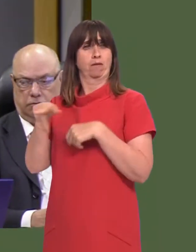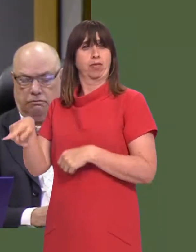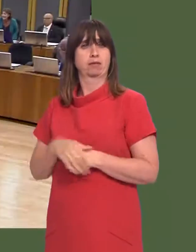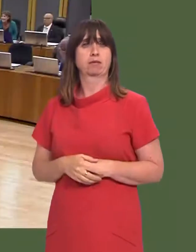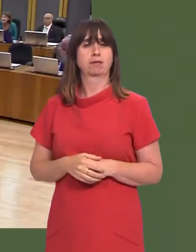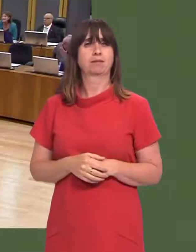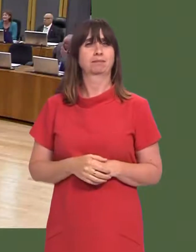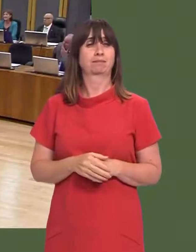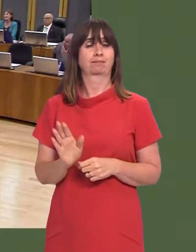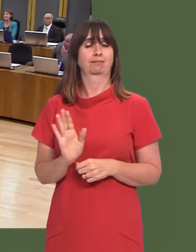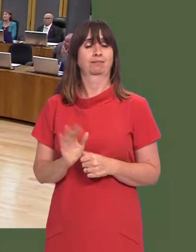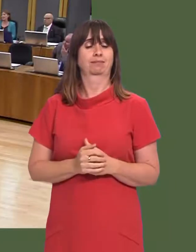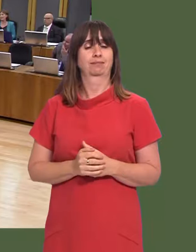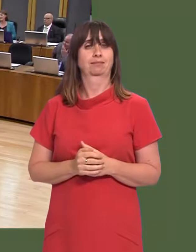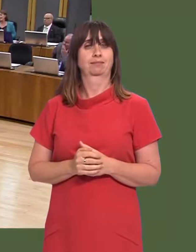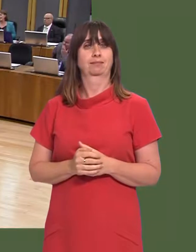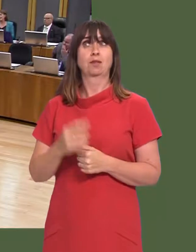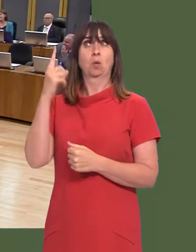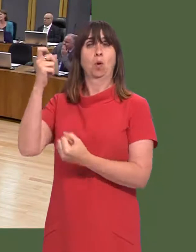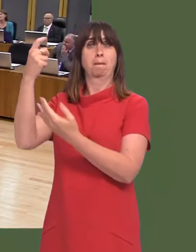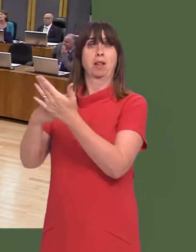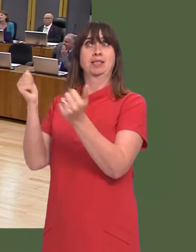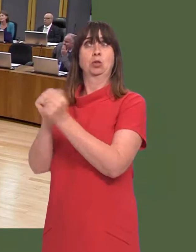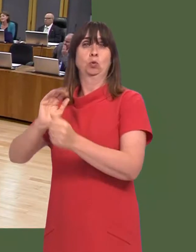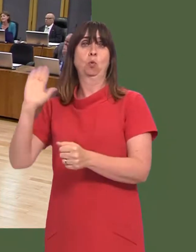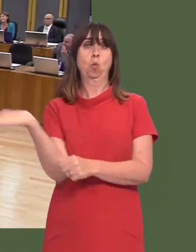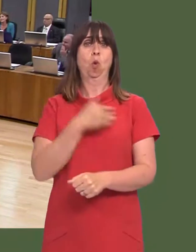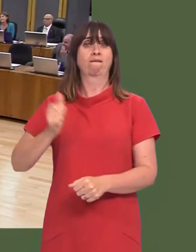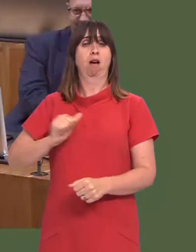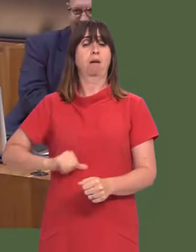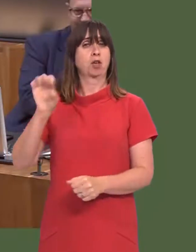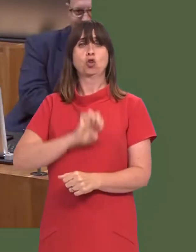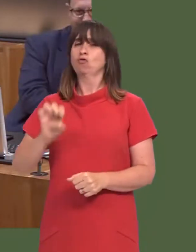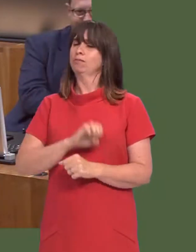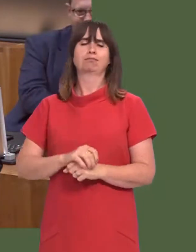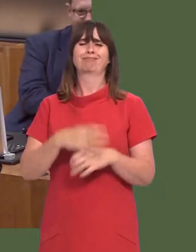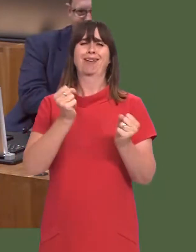Carwyn Jones: Well, itís not actually correct to say that one size fits all in Europe; of